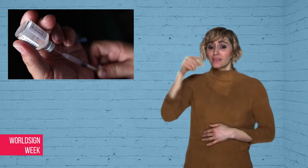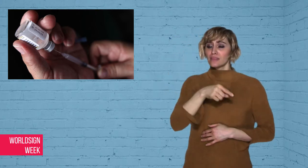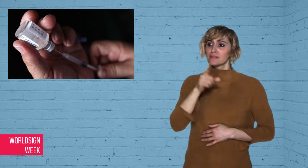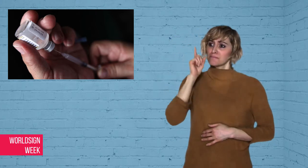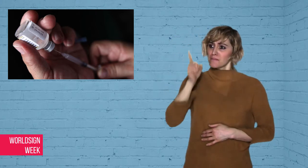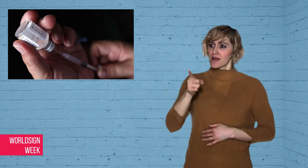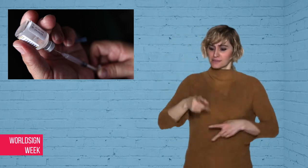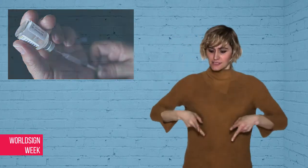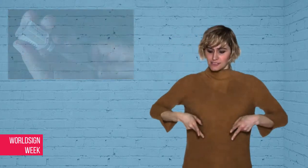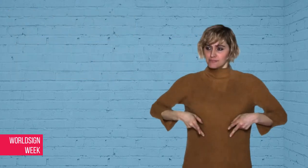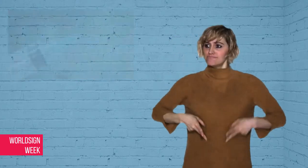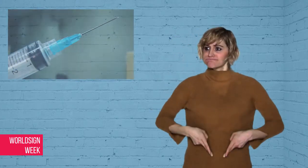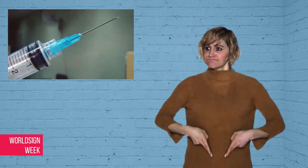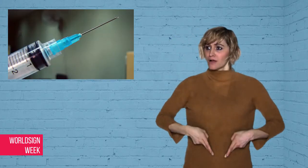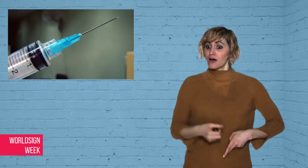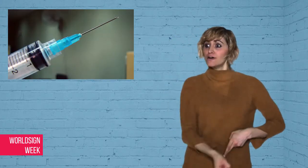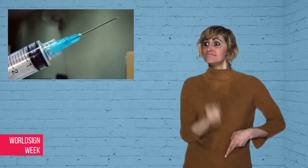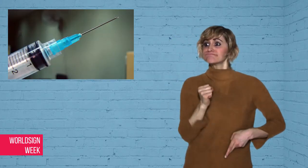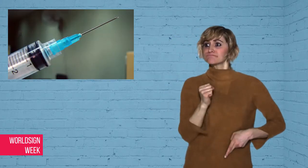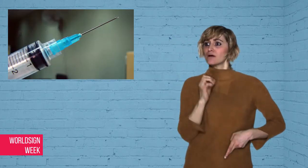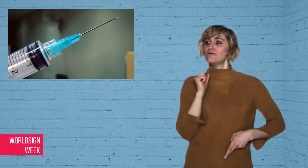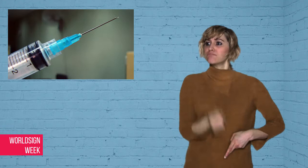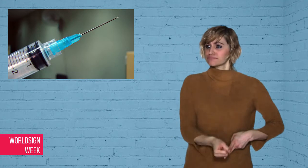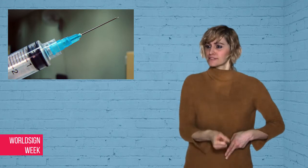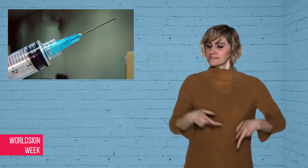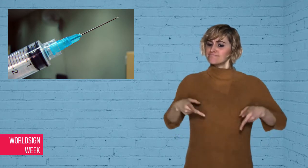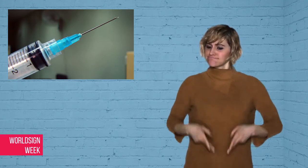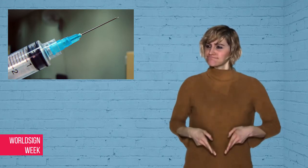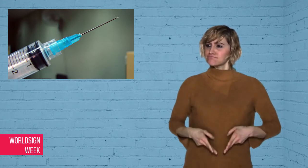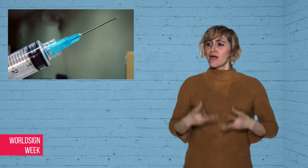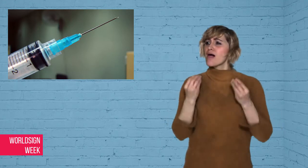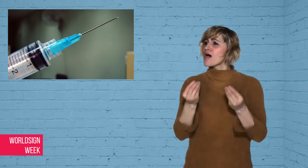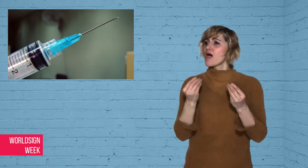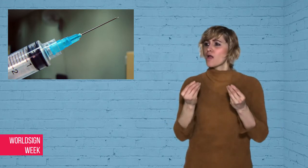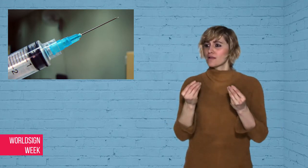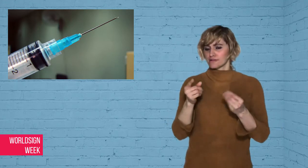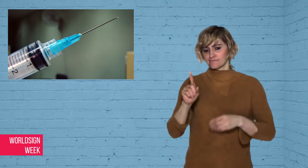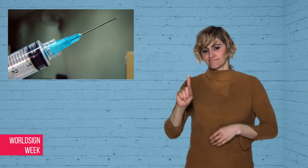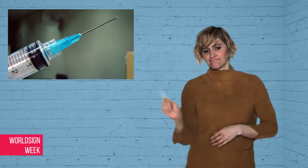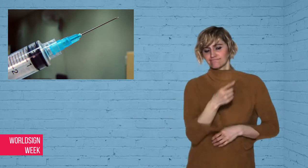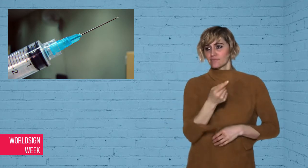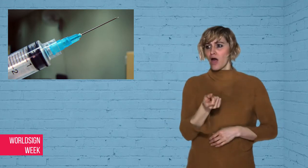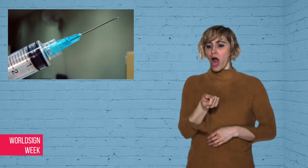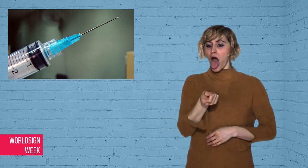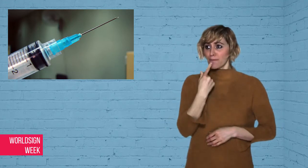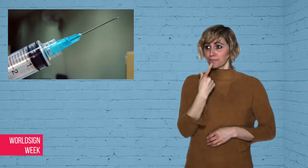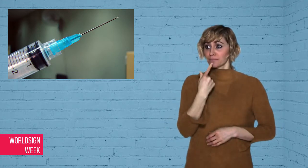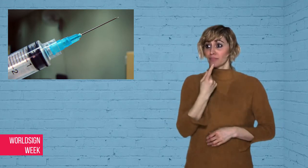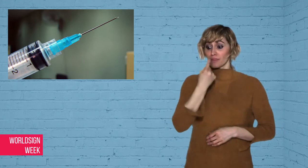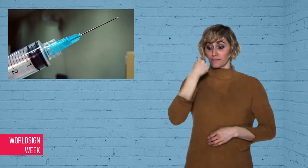castration is the use of drugs to